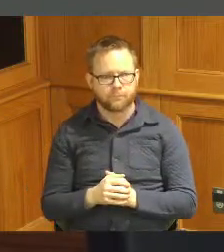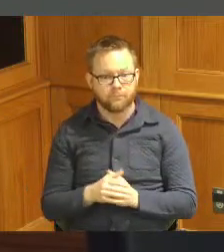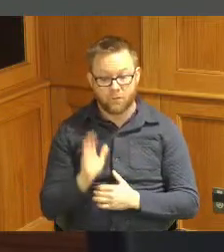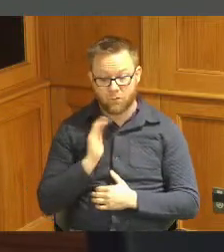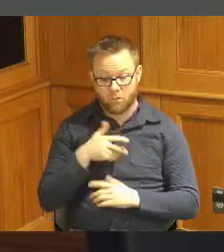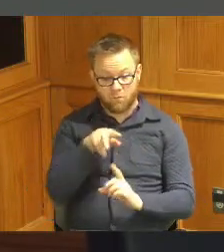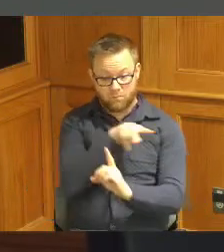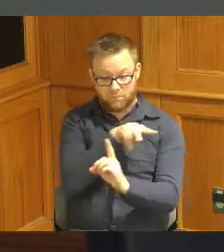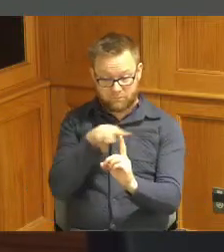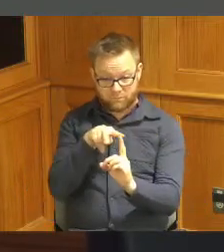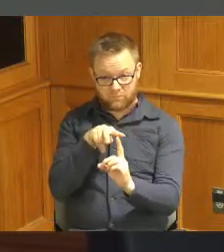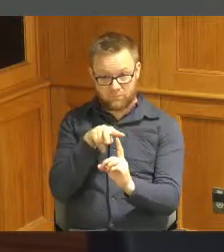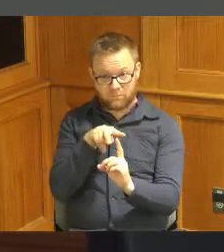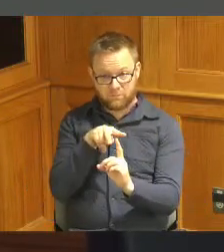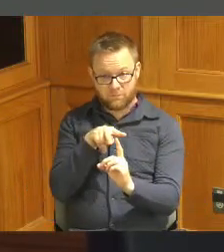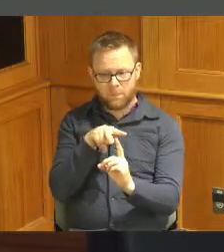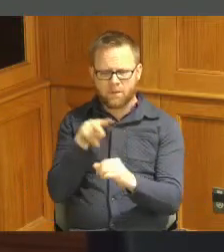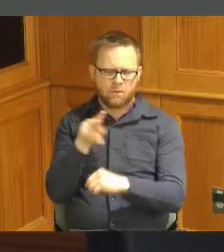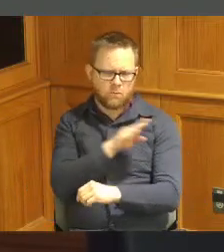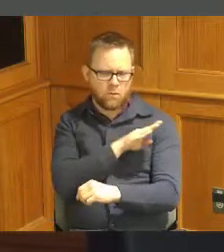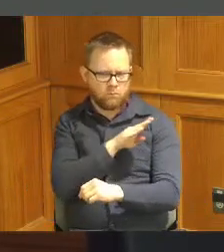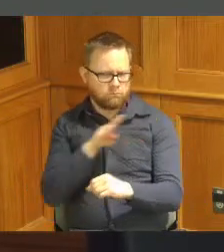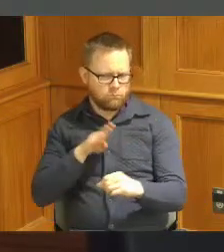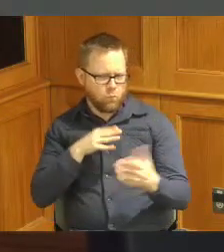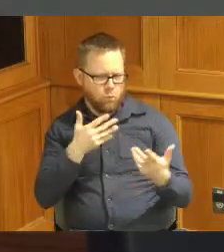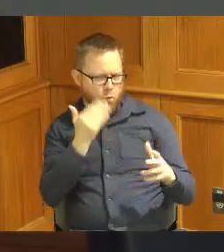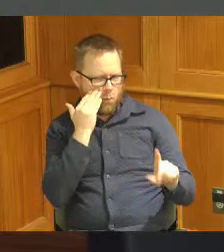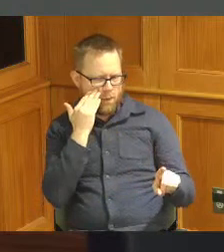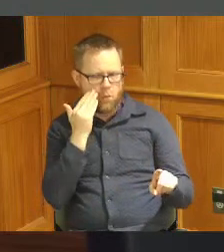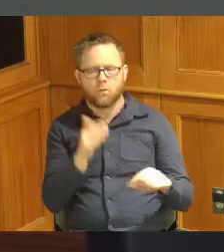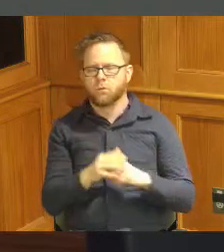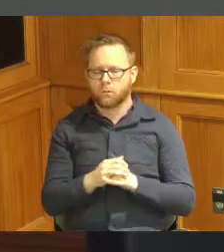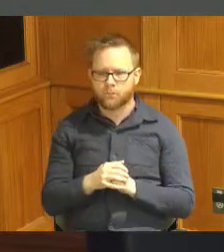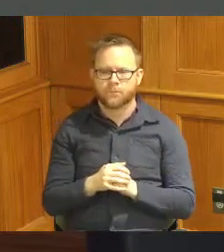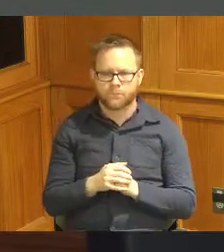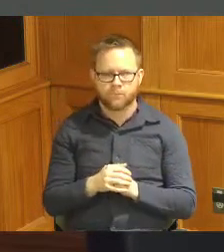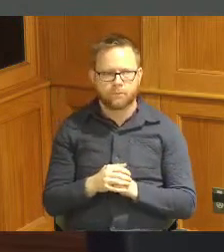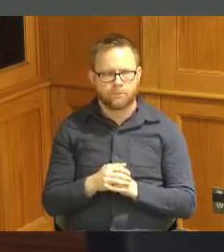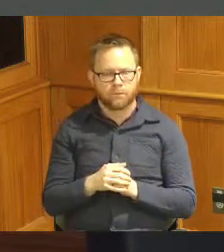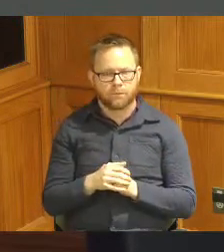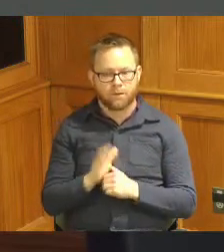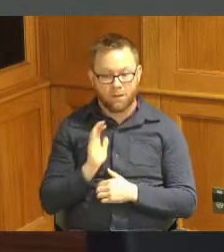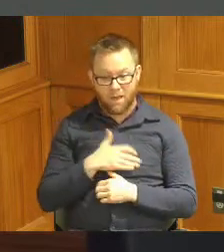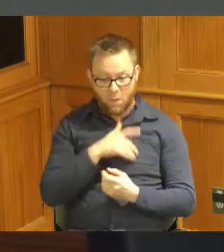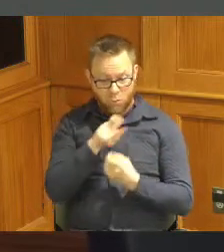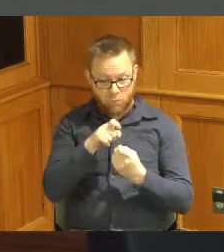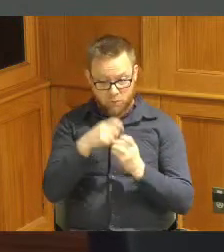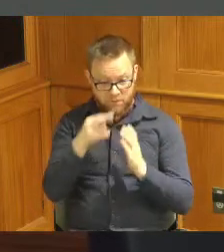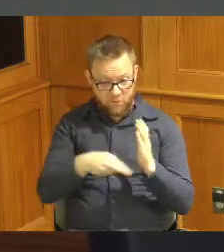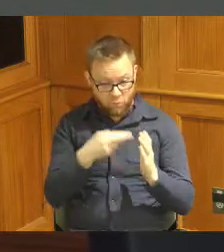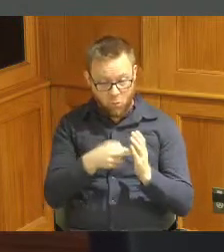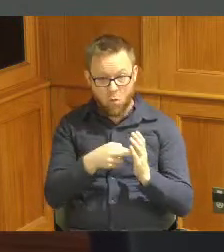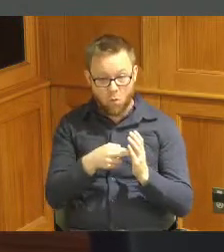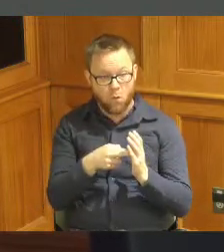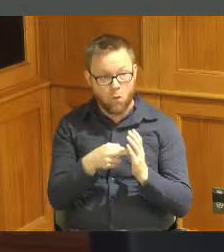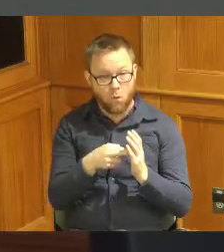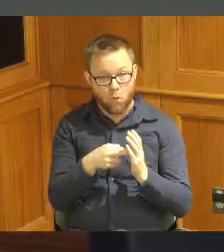perspective and as the Board is indicated we have a very specific role to play as specifically as